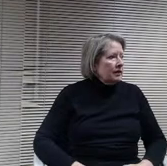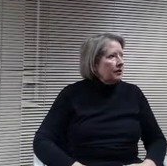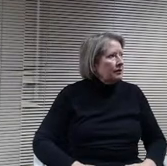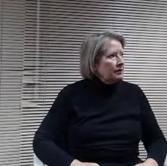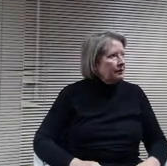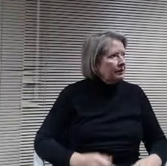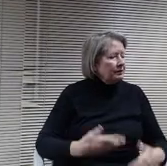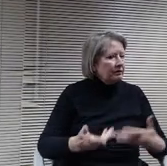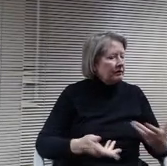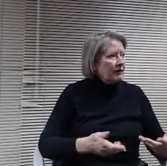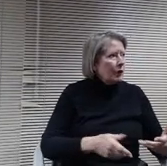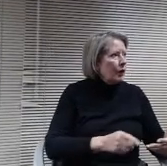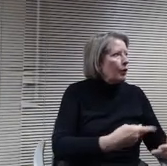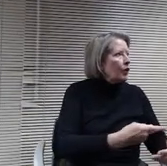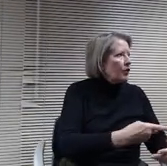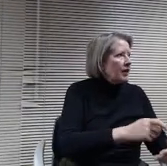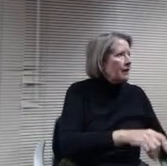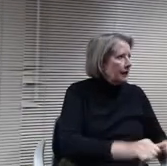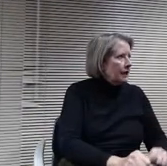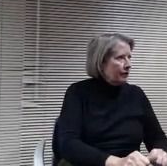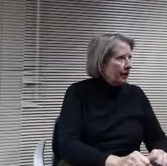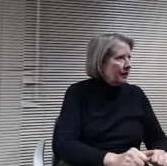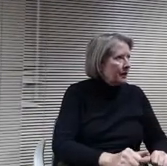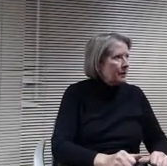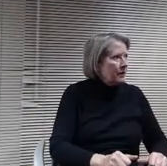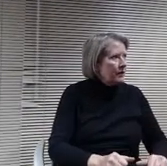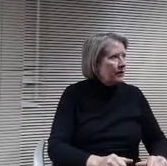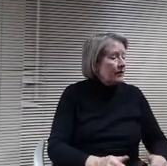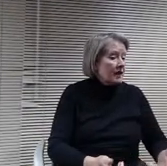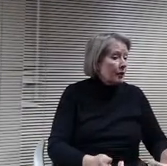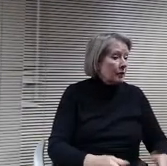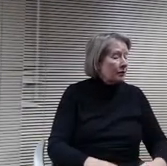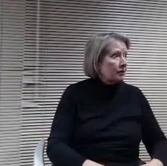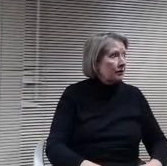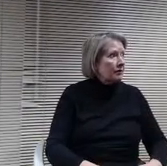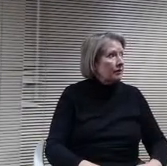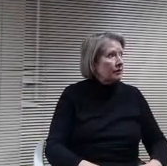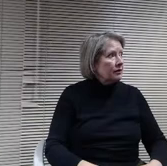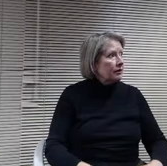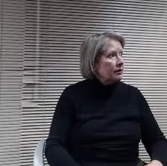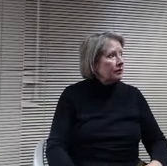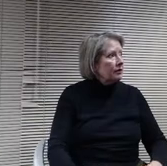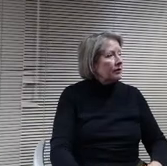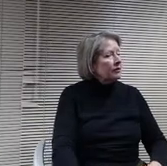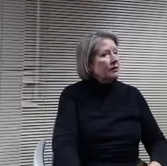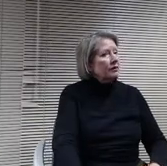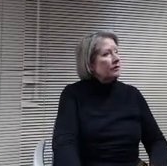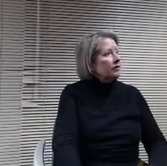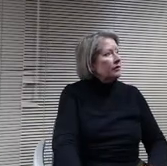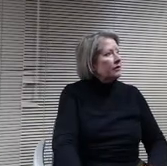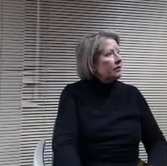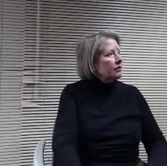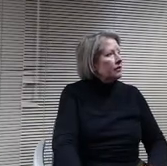back to our own community and building those partnerships within our community. And as always, love to hear the cost